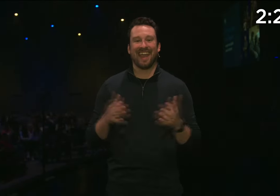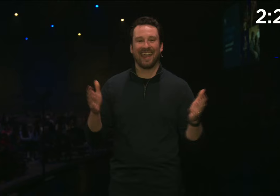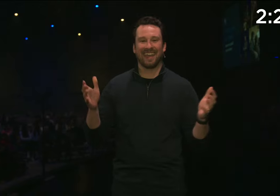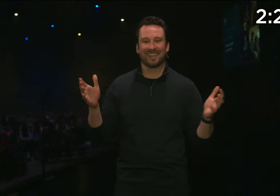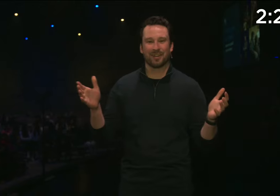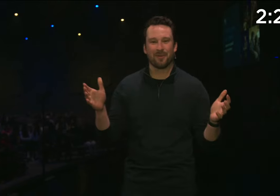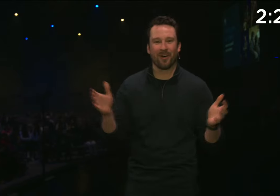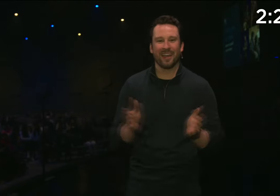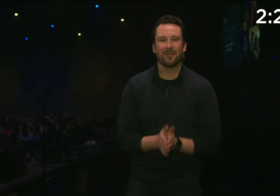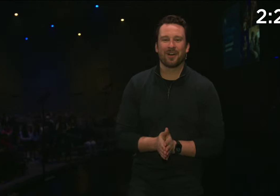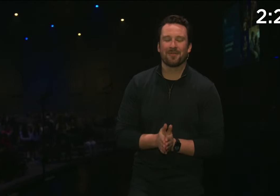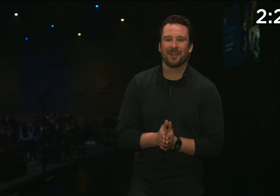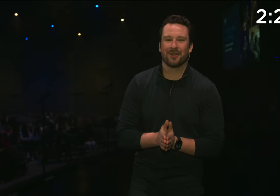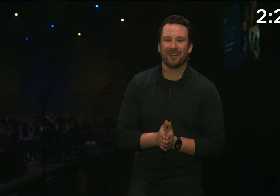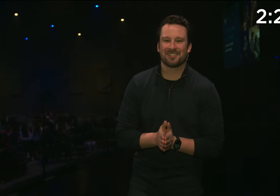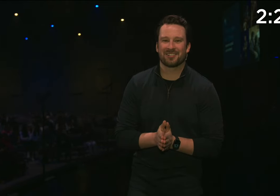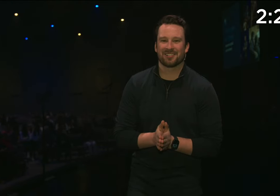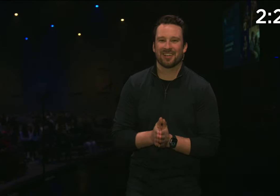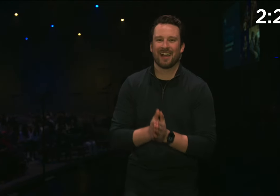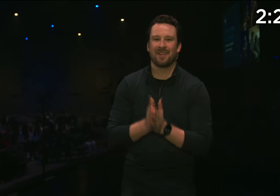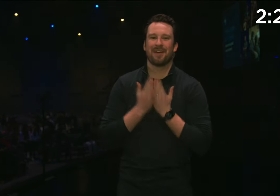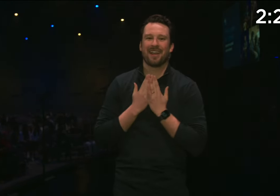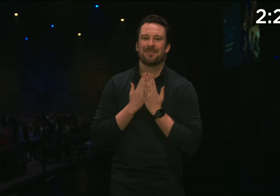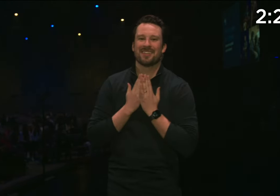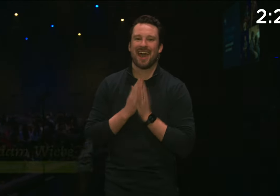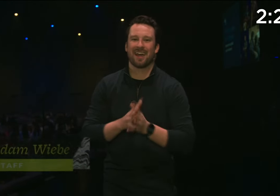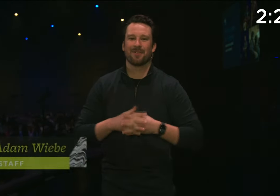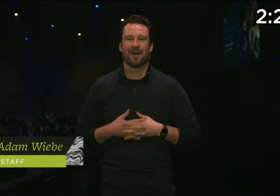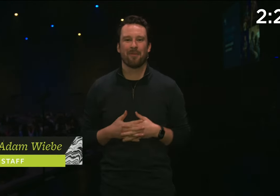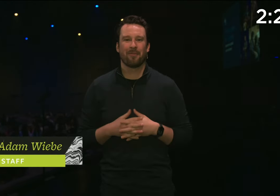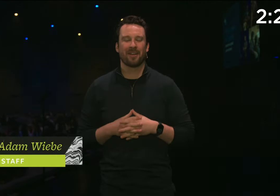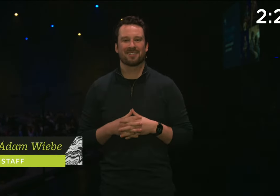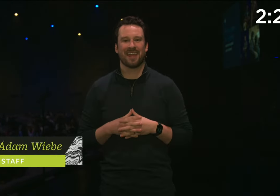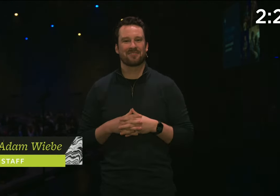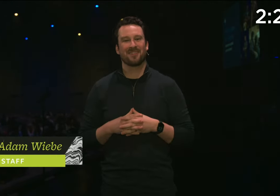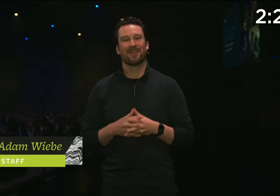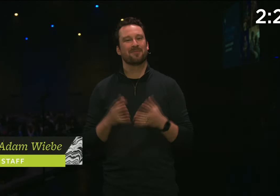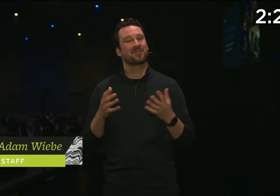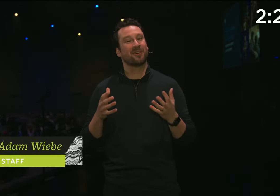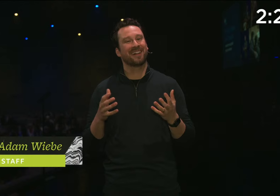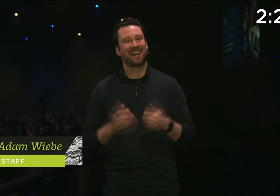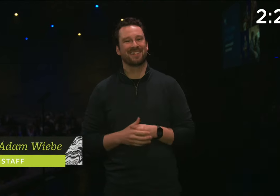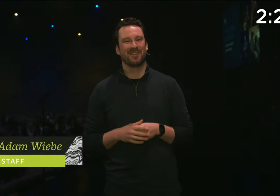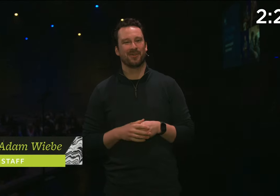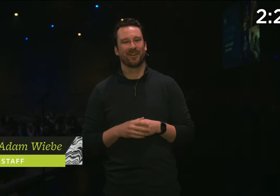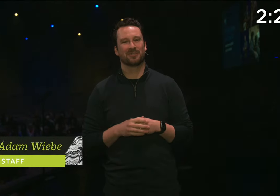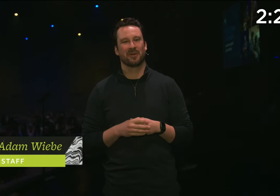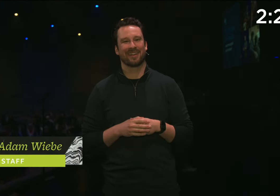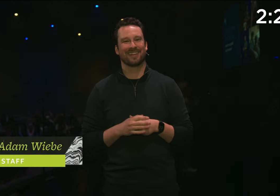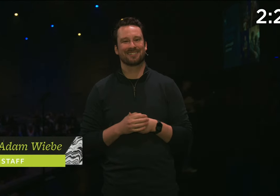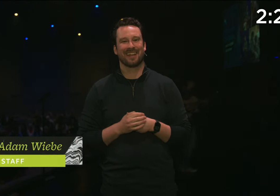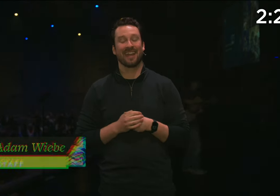Hey, good morning. Welcome here to Oasis Church online. My name is Adam. I'm a part of the staff team and I’m so glad you are joining us today.